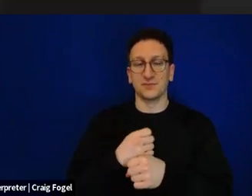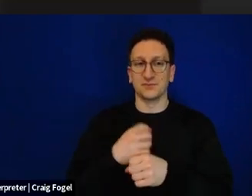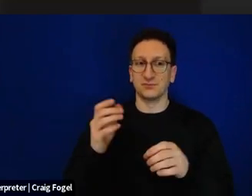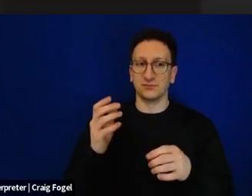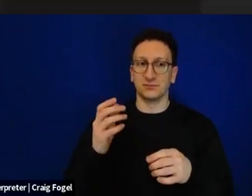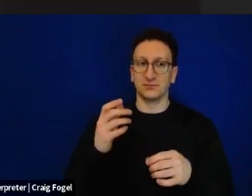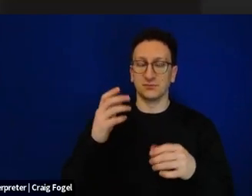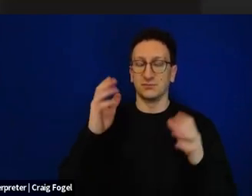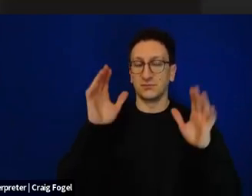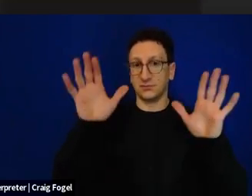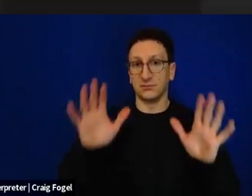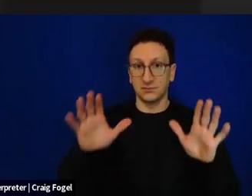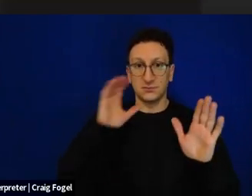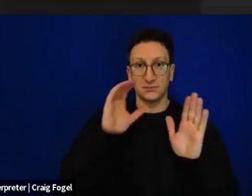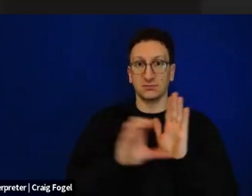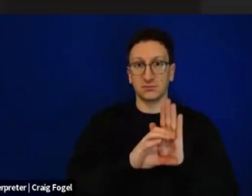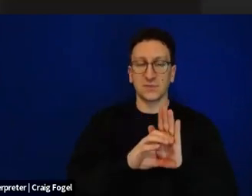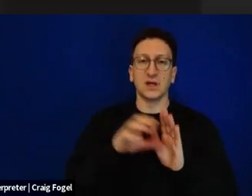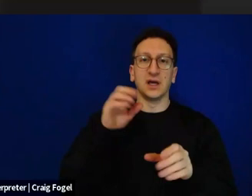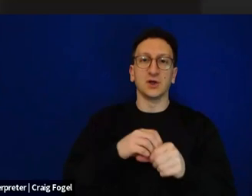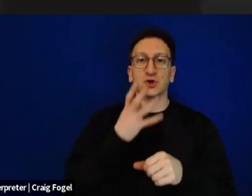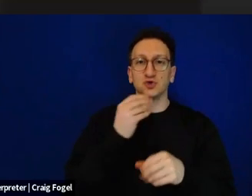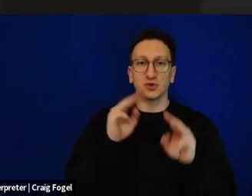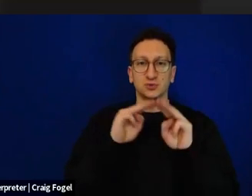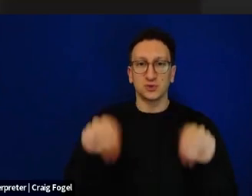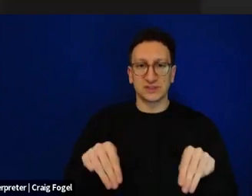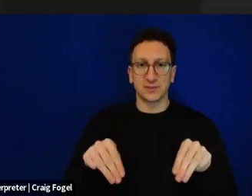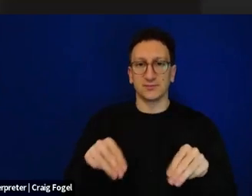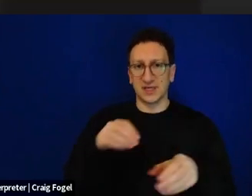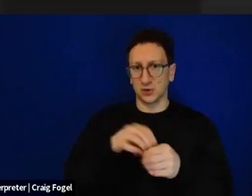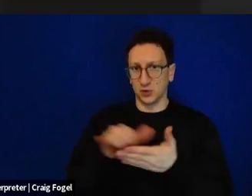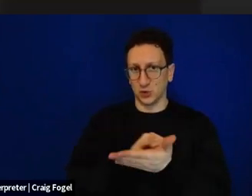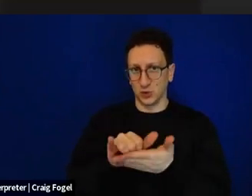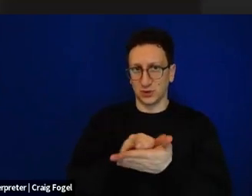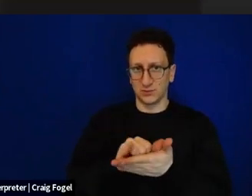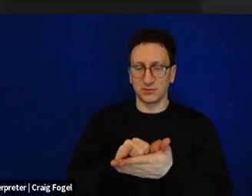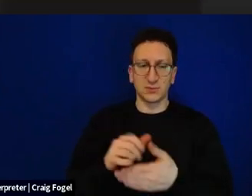display at the Jewish Museum in New York. Here she drew a typical Ukrainian family